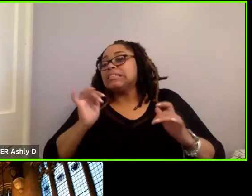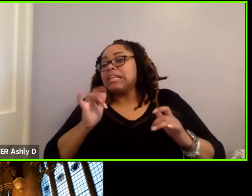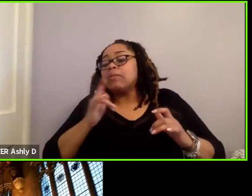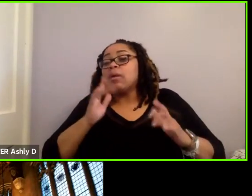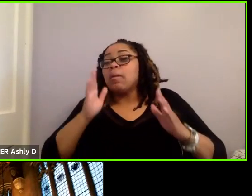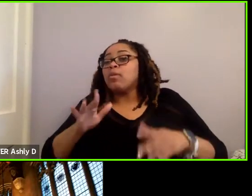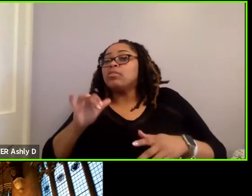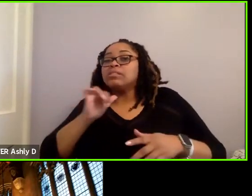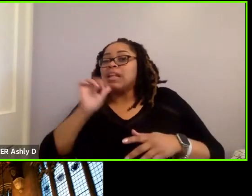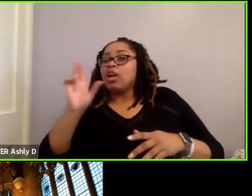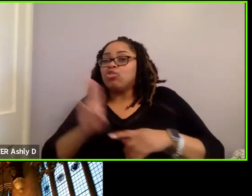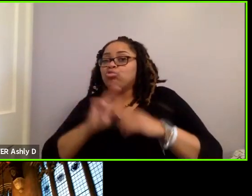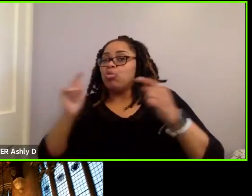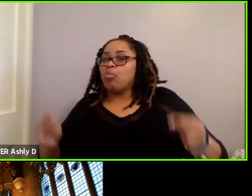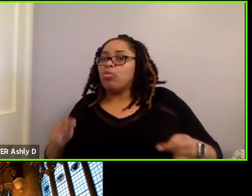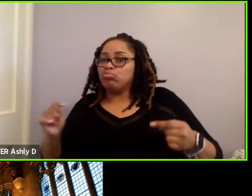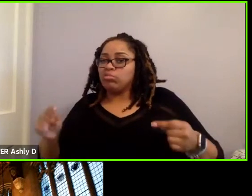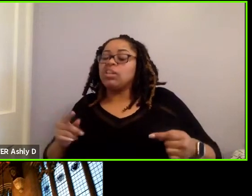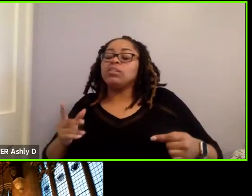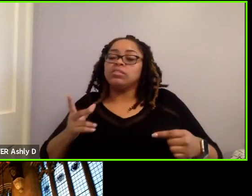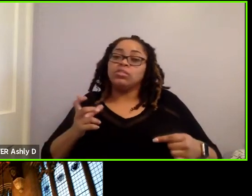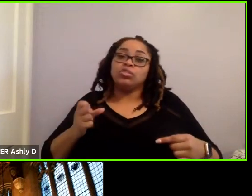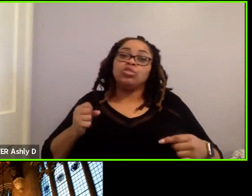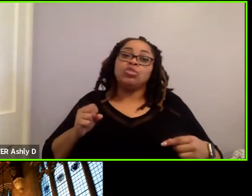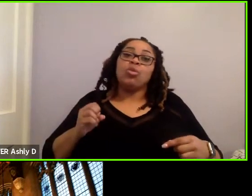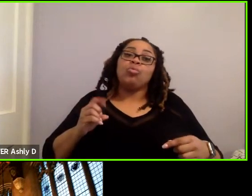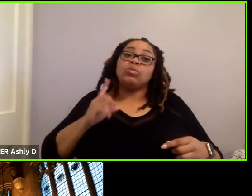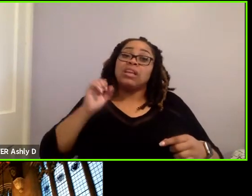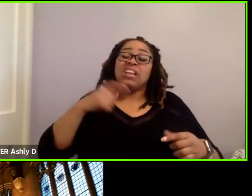who’s not using the wheelchair. So, yes if you have certain environments where you